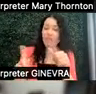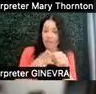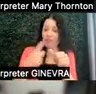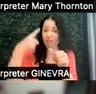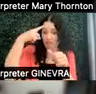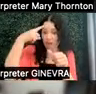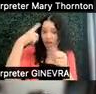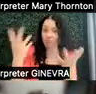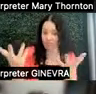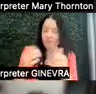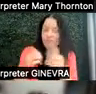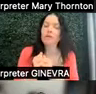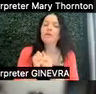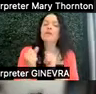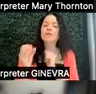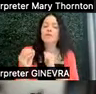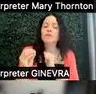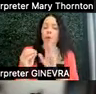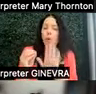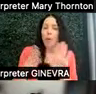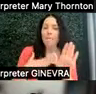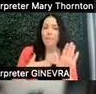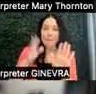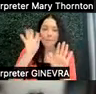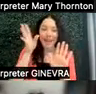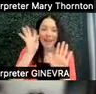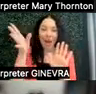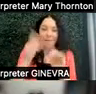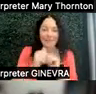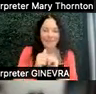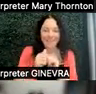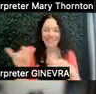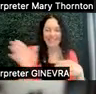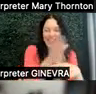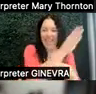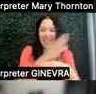So my made-up scale here of what we